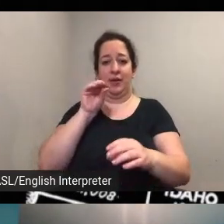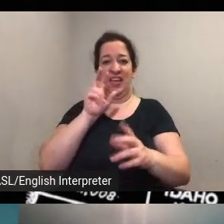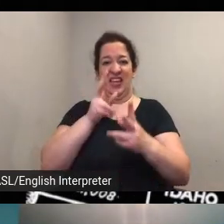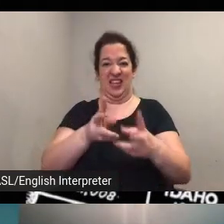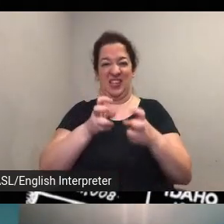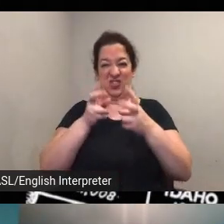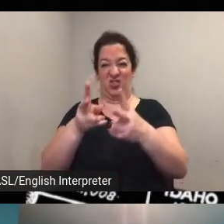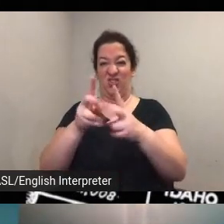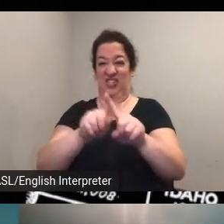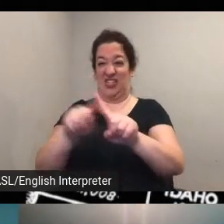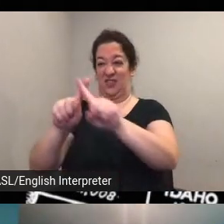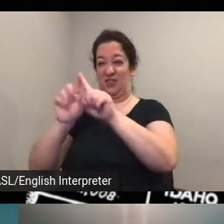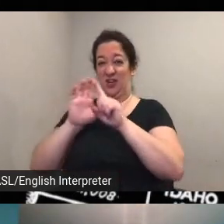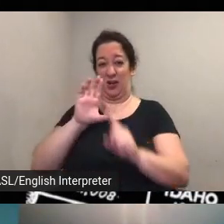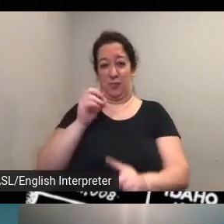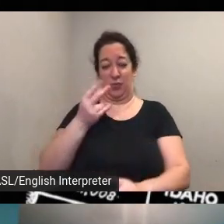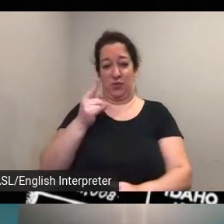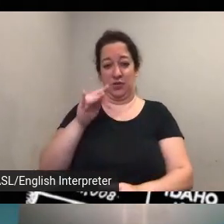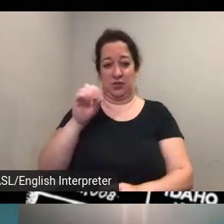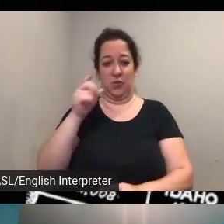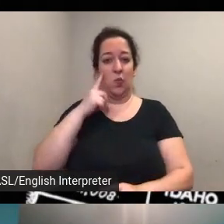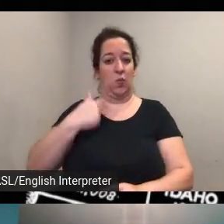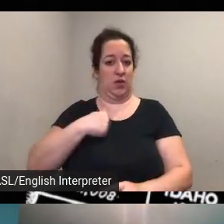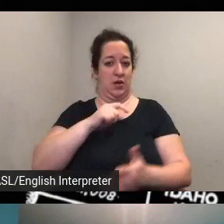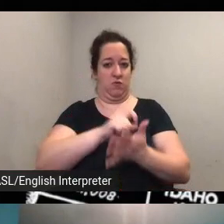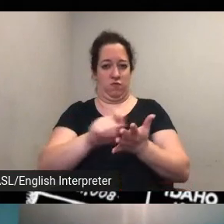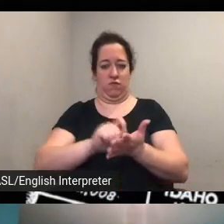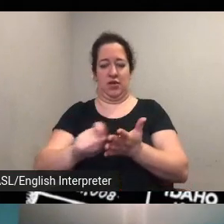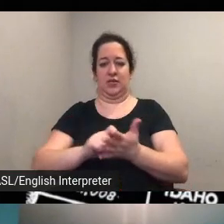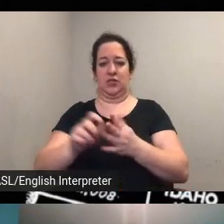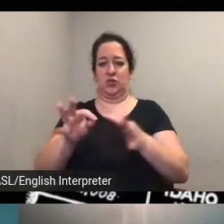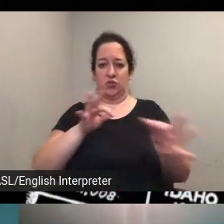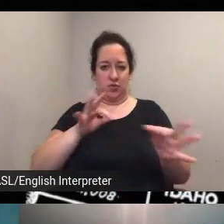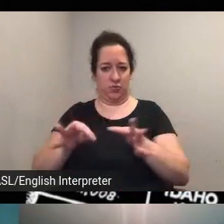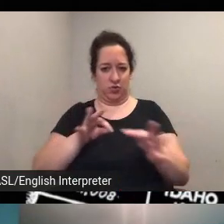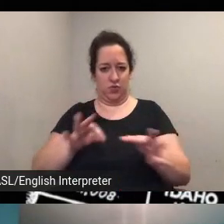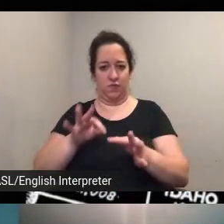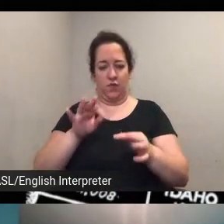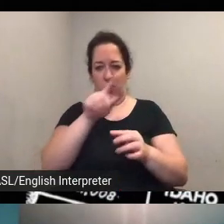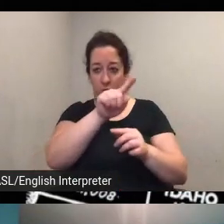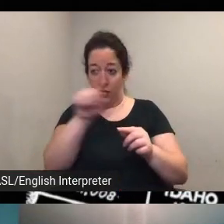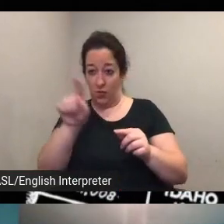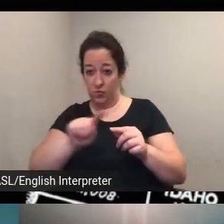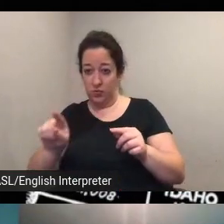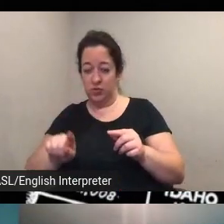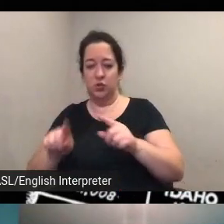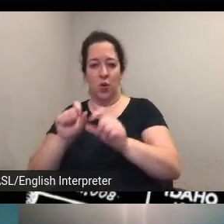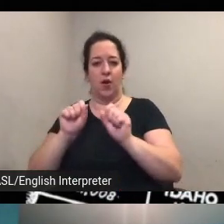of the site we can write like descriptions um of what those are so that those can be read by